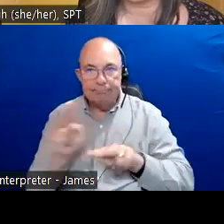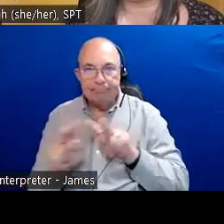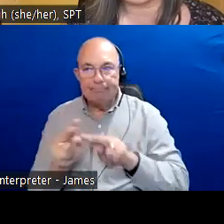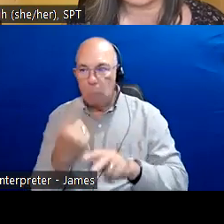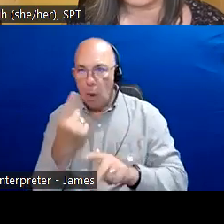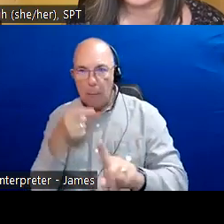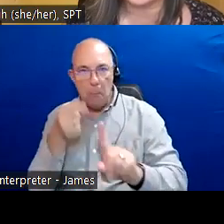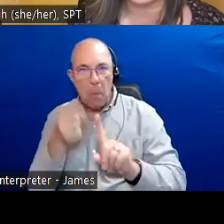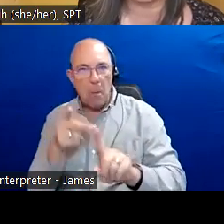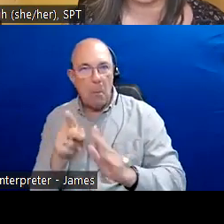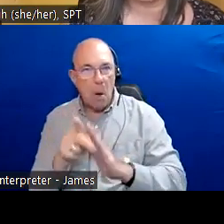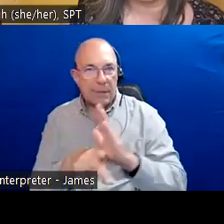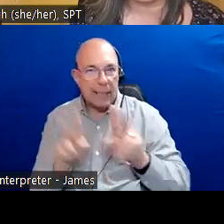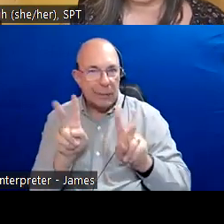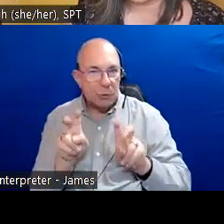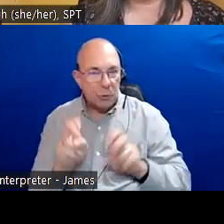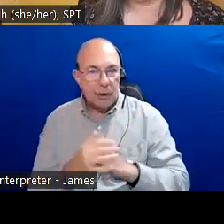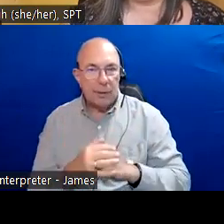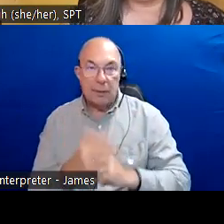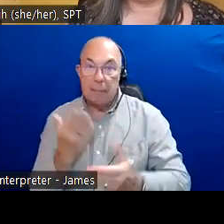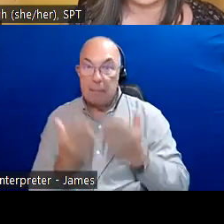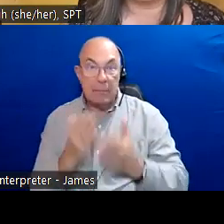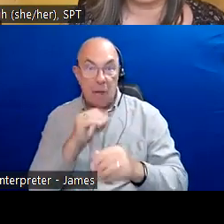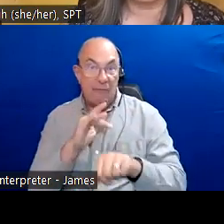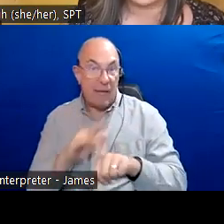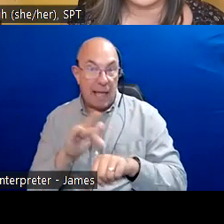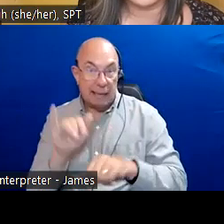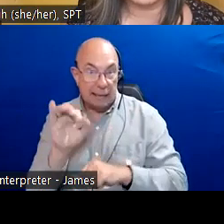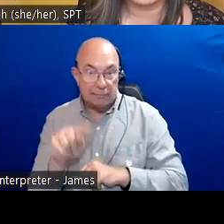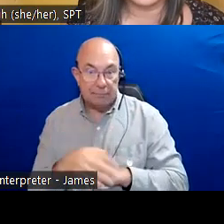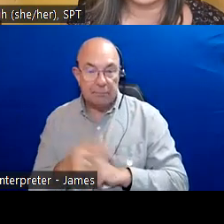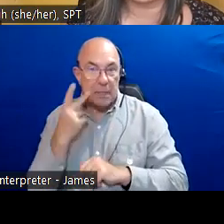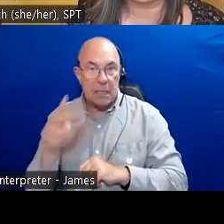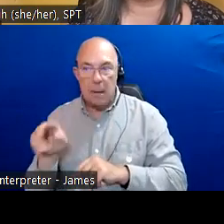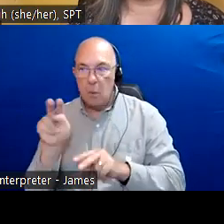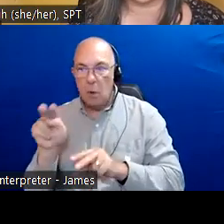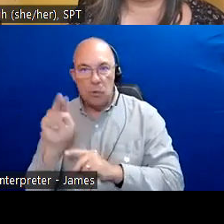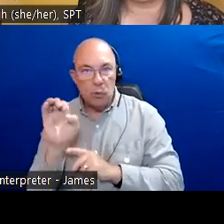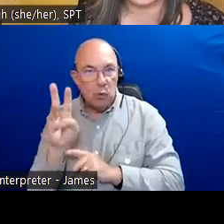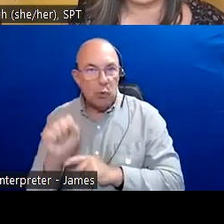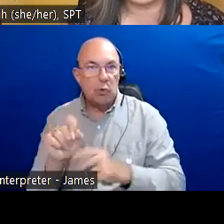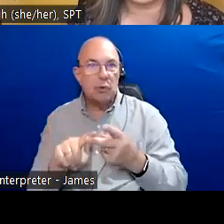I am now going to turn it over to Jin Huh Executive Director of social planning Toronto.